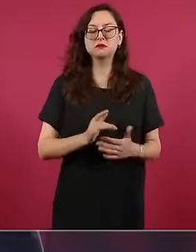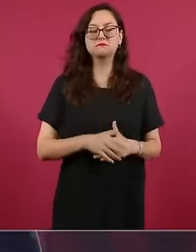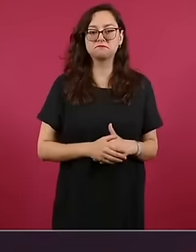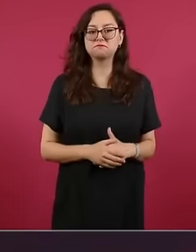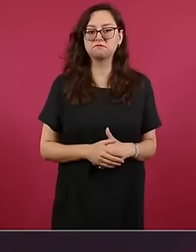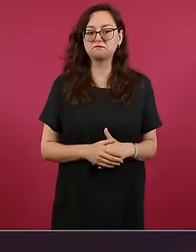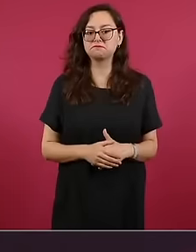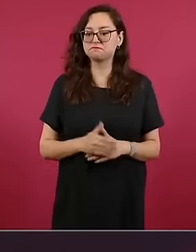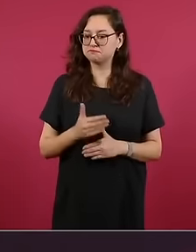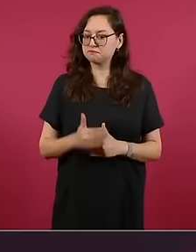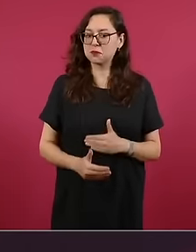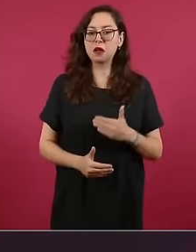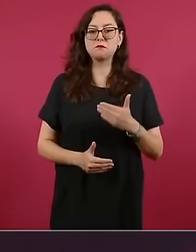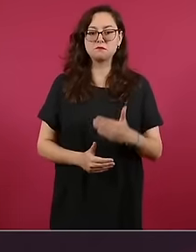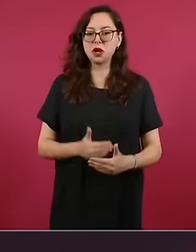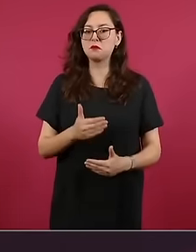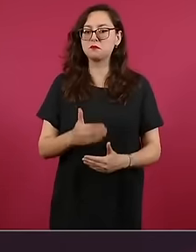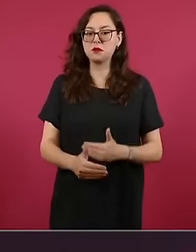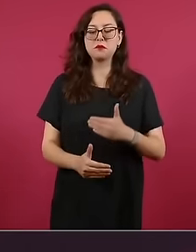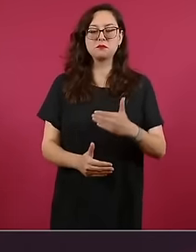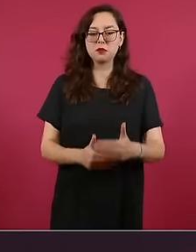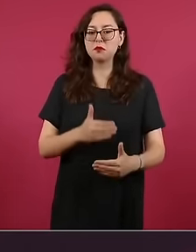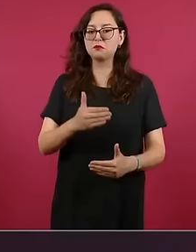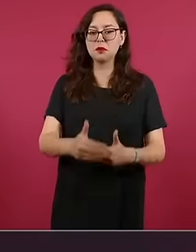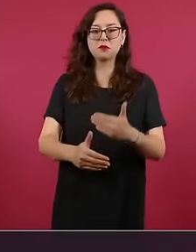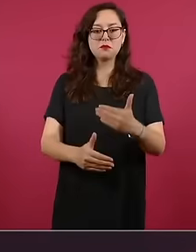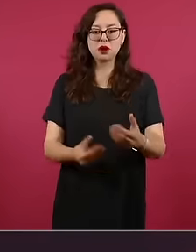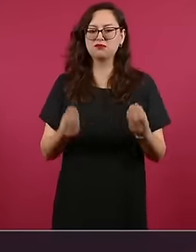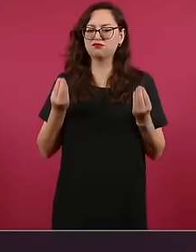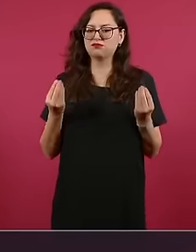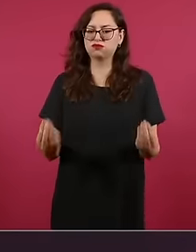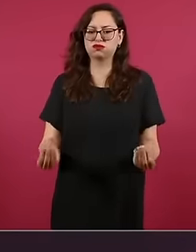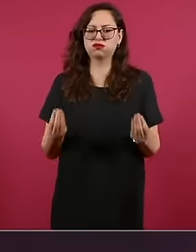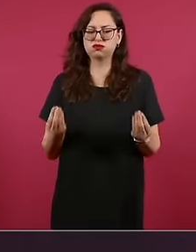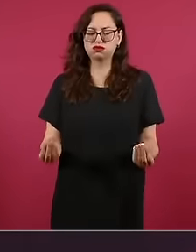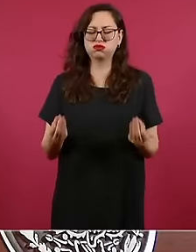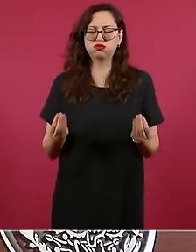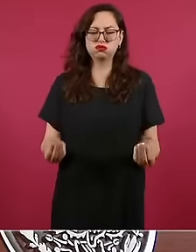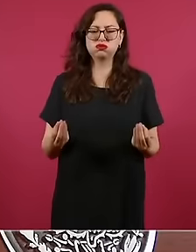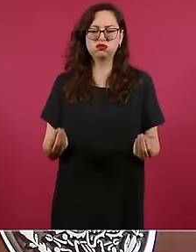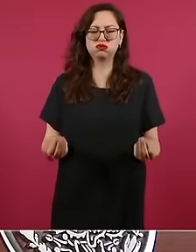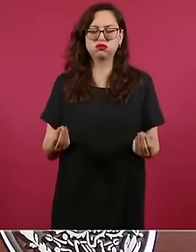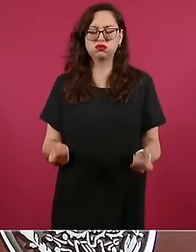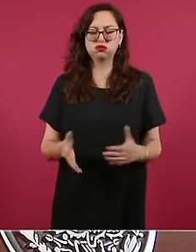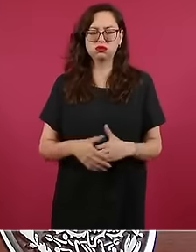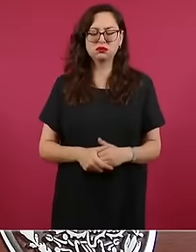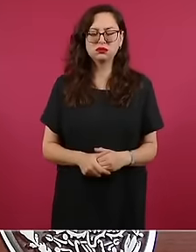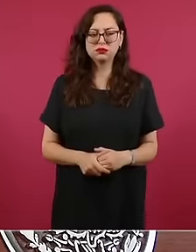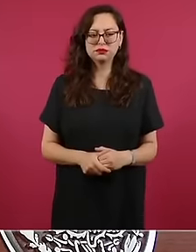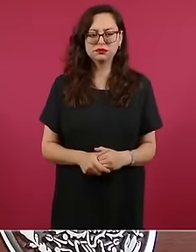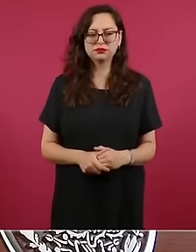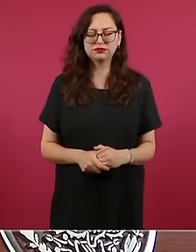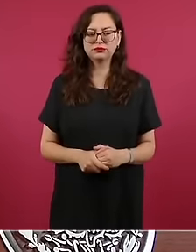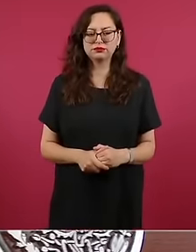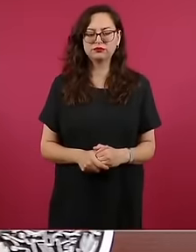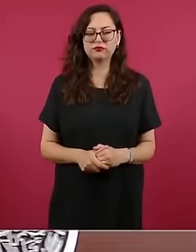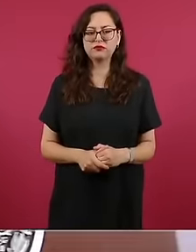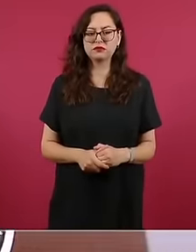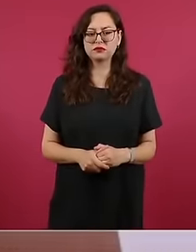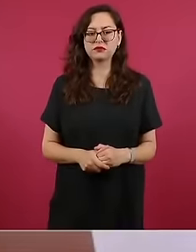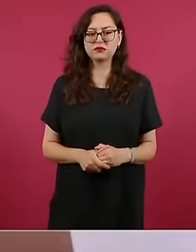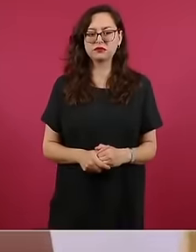and we have beaten them well